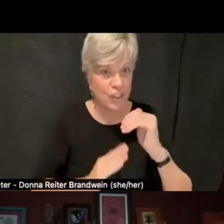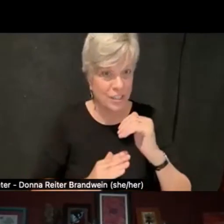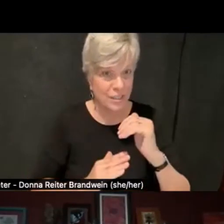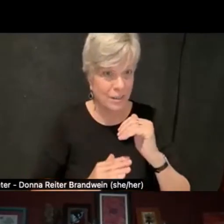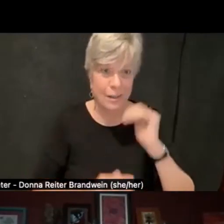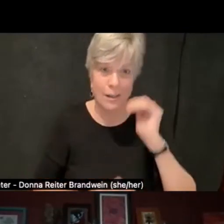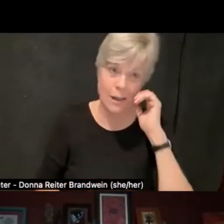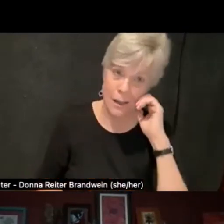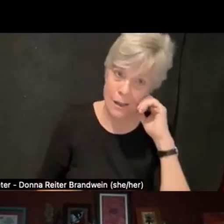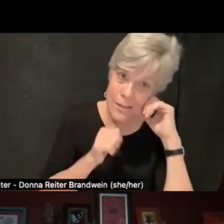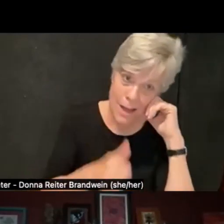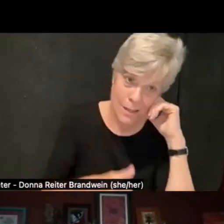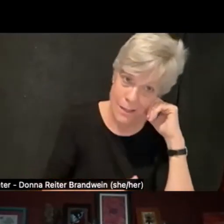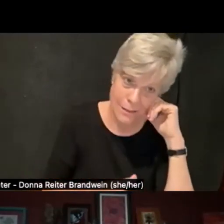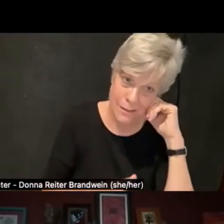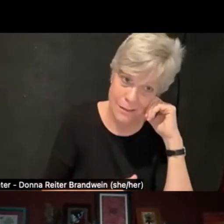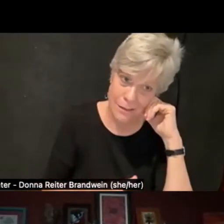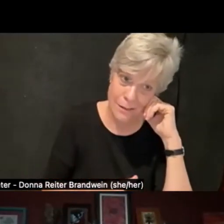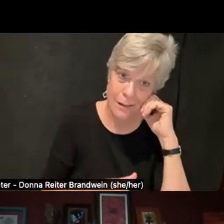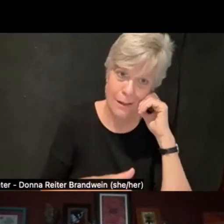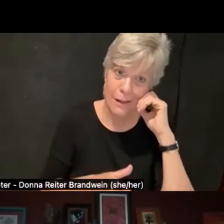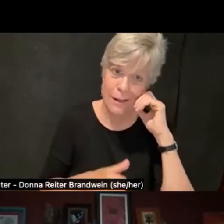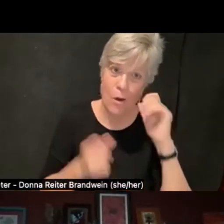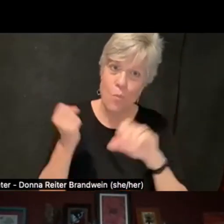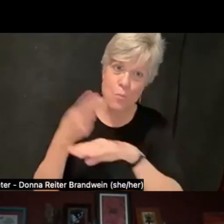does not take place over